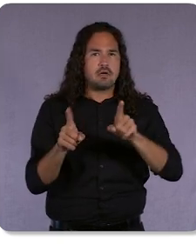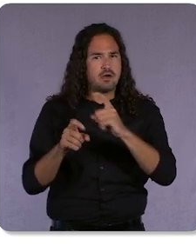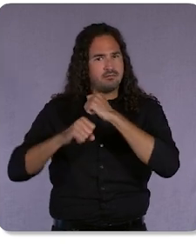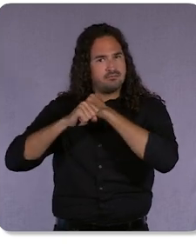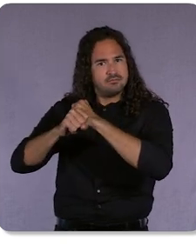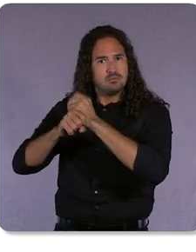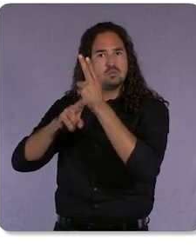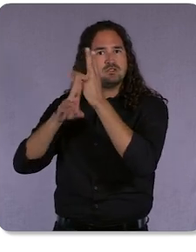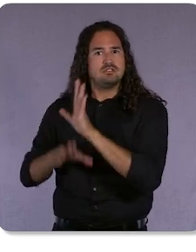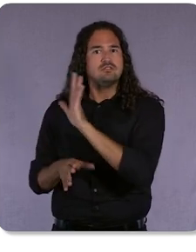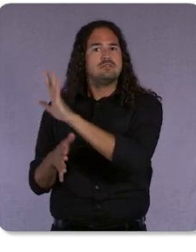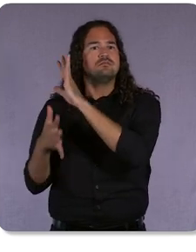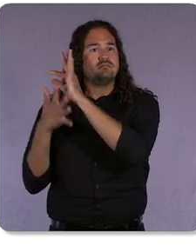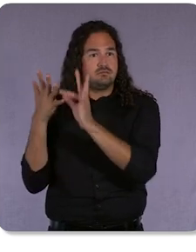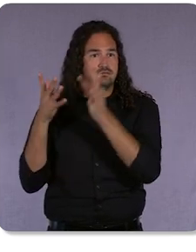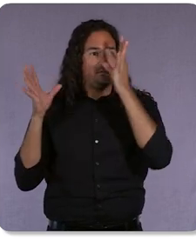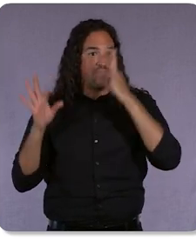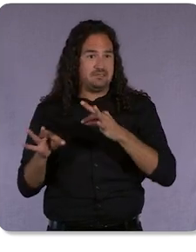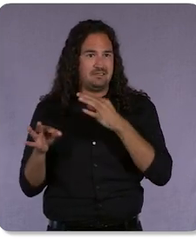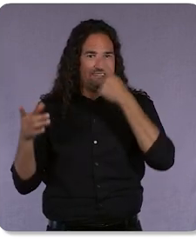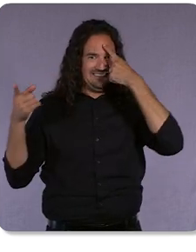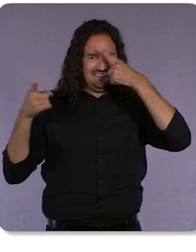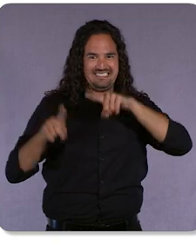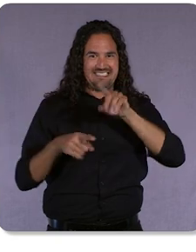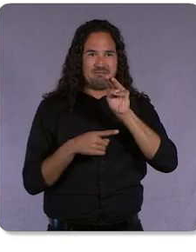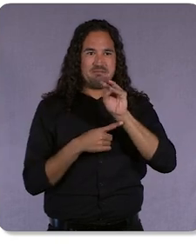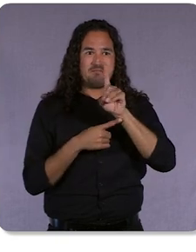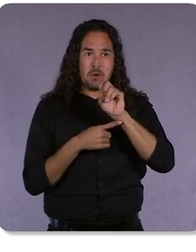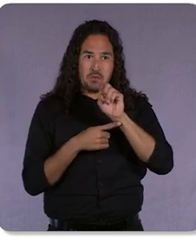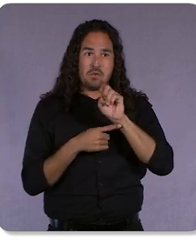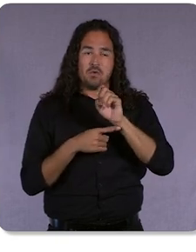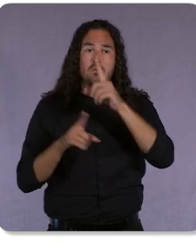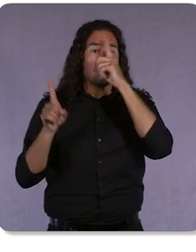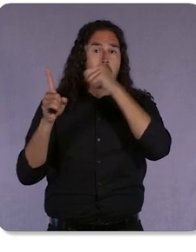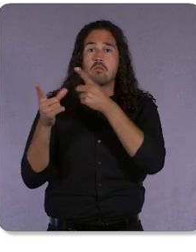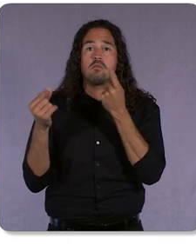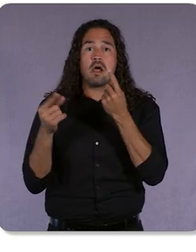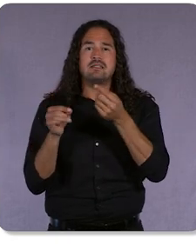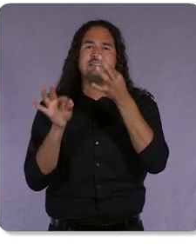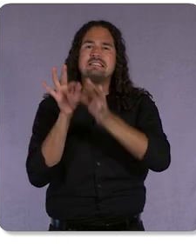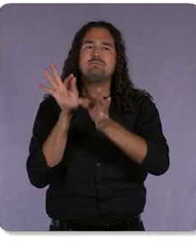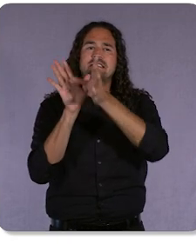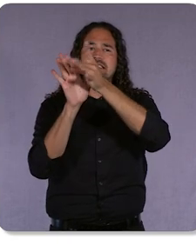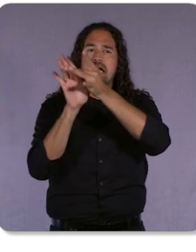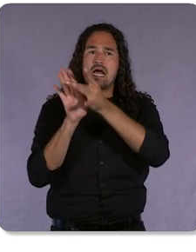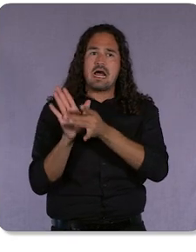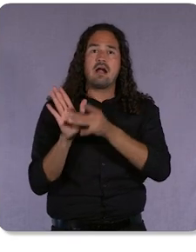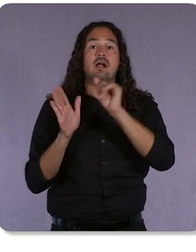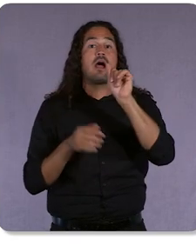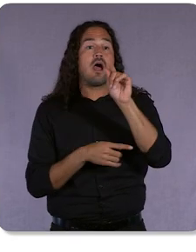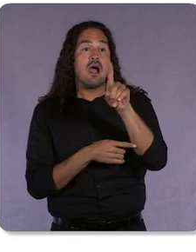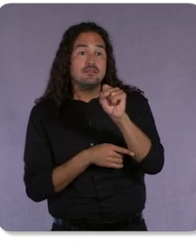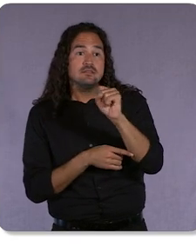Our goal is to deliver simple tagging for all of your Ads and Analytics accounts, so you have a better way to uphold privacy while driving business results.